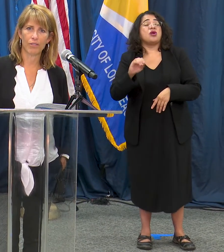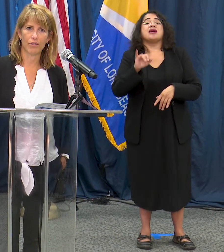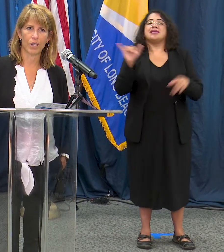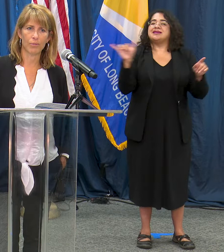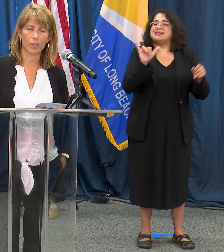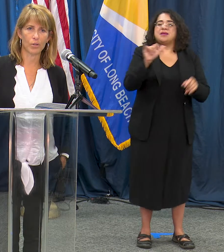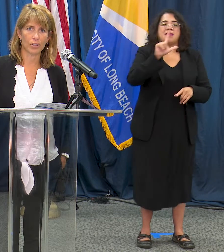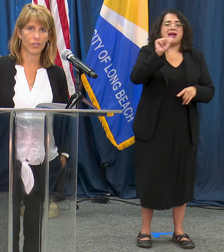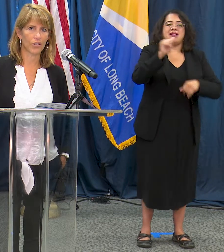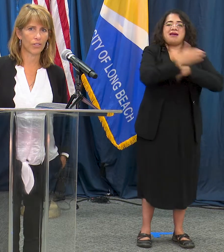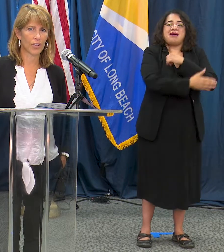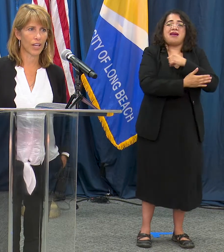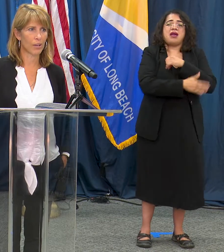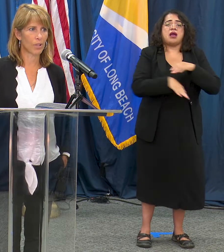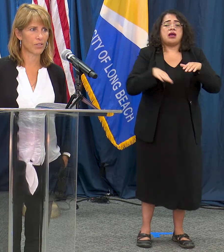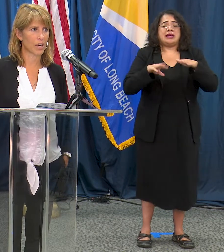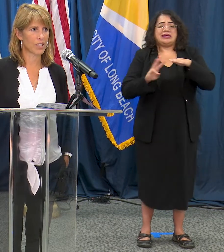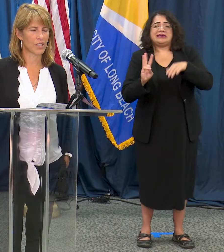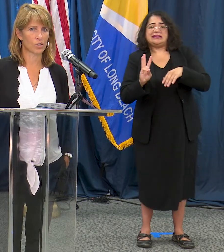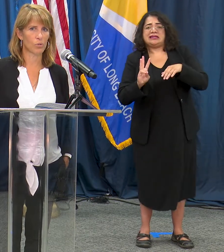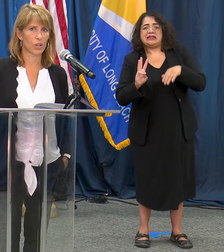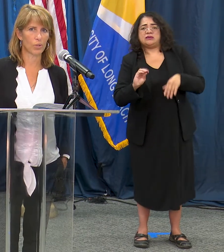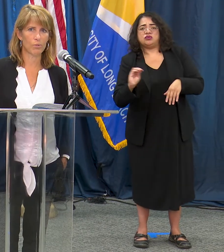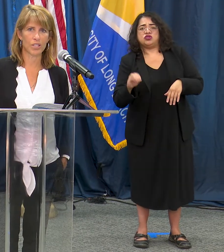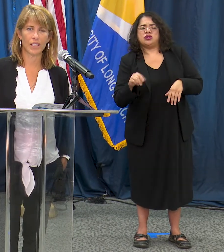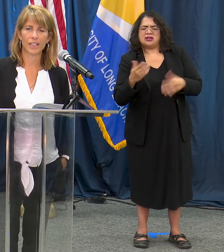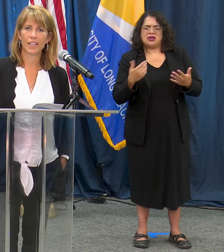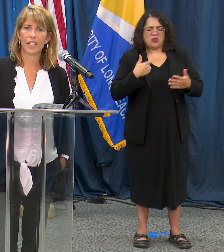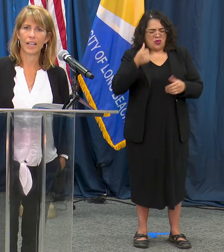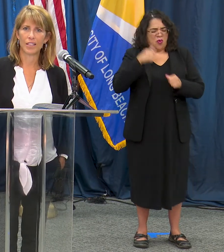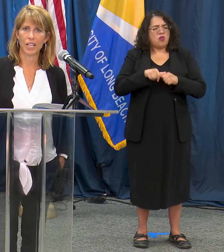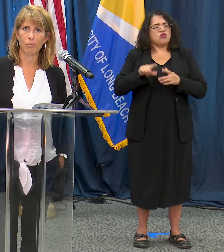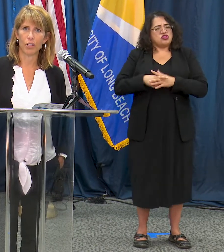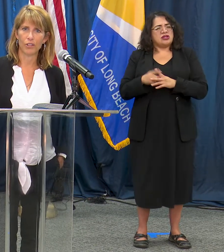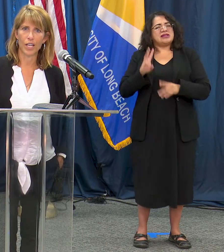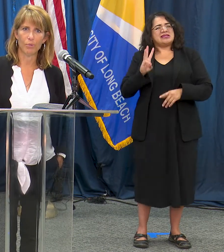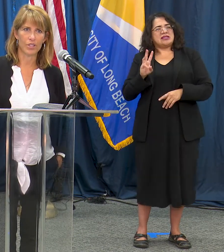from the low sixes, we started 6.3% to up over 8%